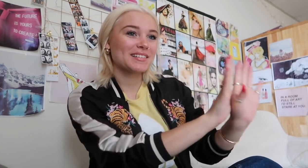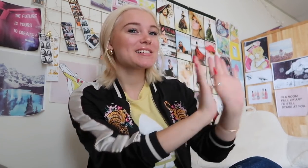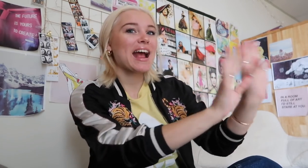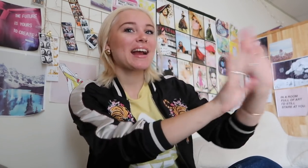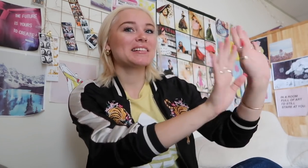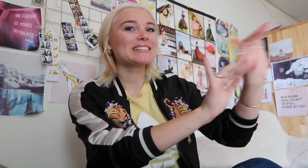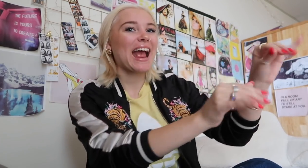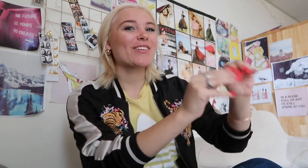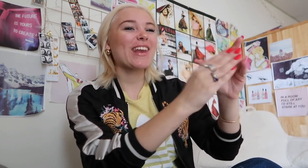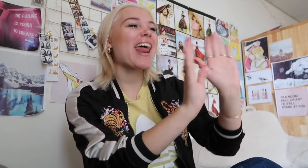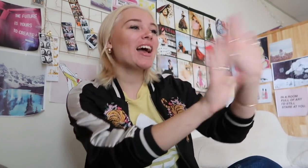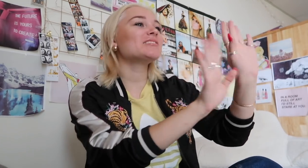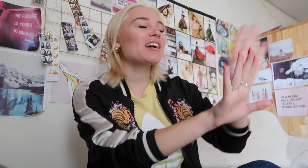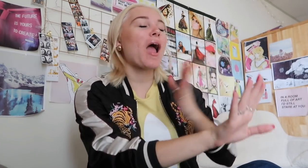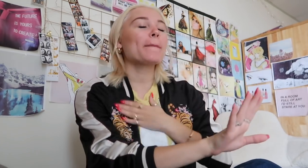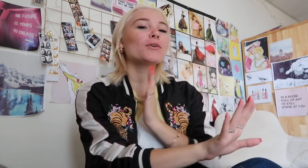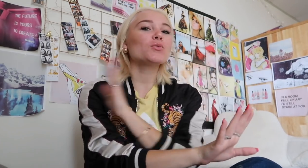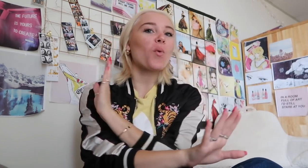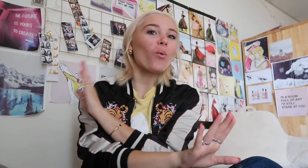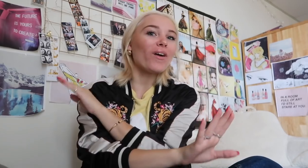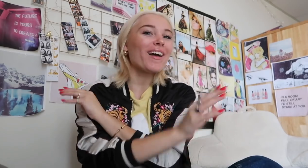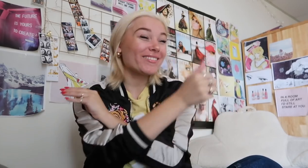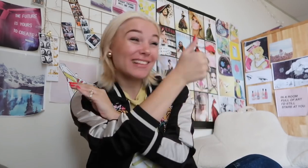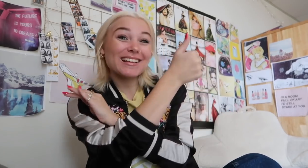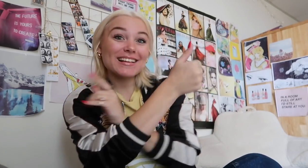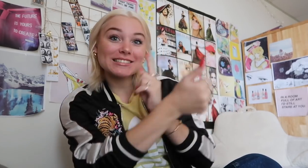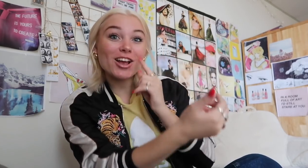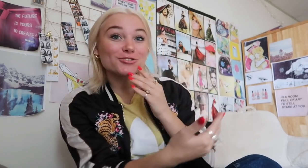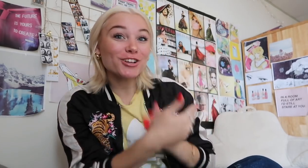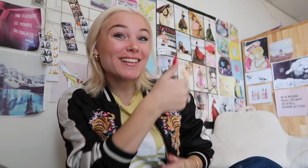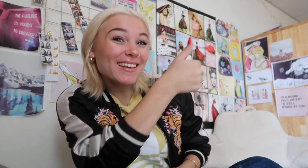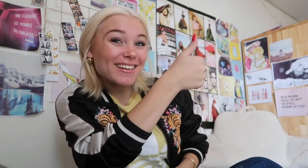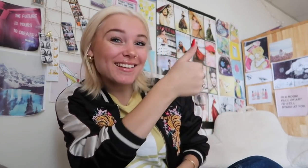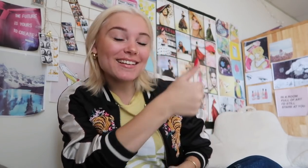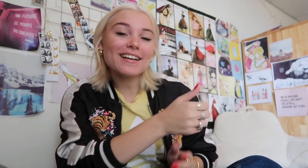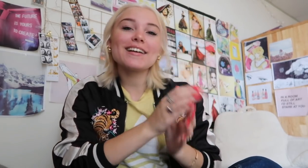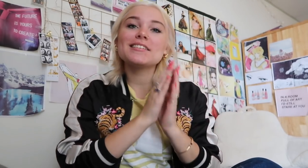just stay in the classroom and do your thing while I am taking a shit in bathroom stall okay? thank you very much sounds good?